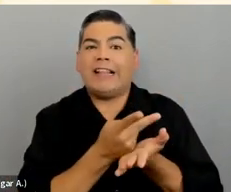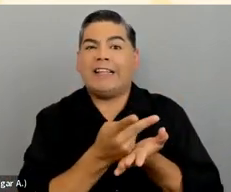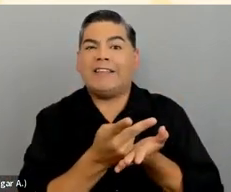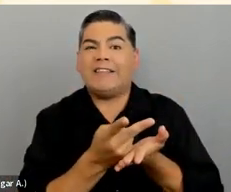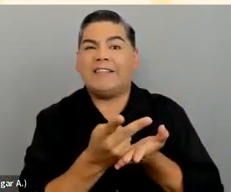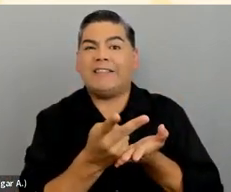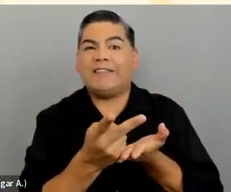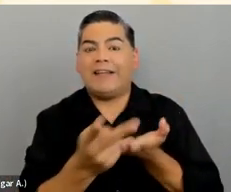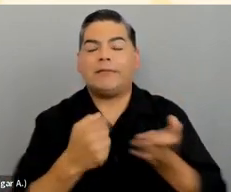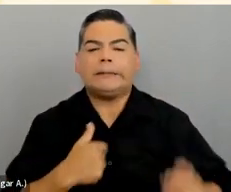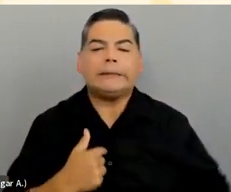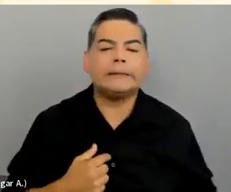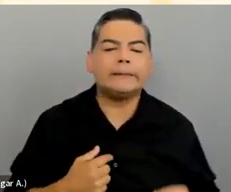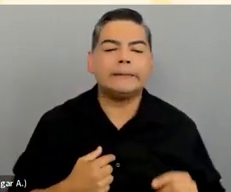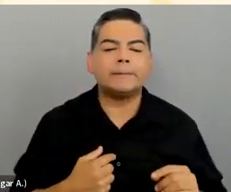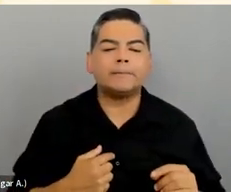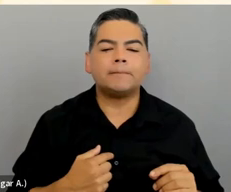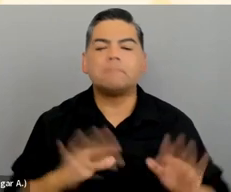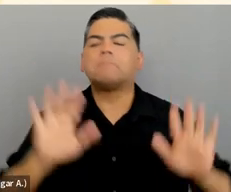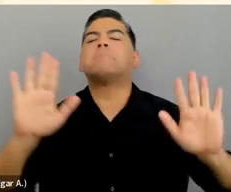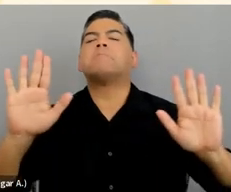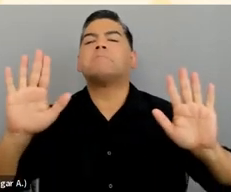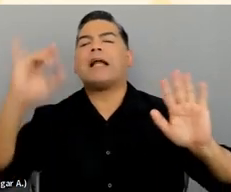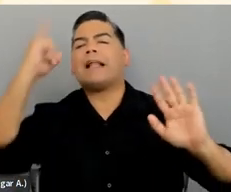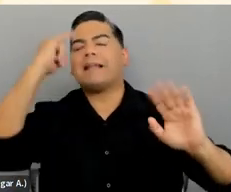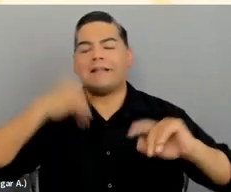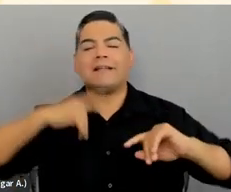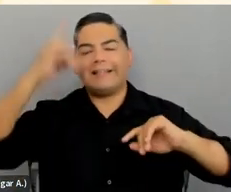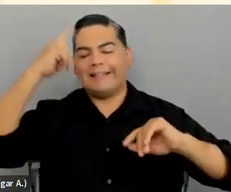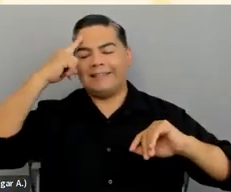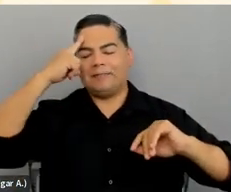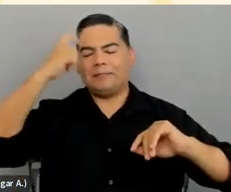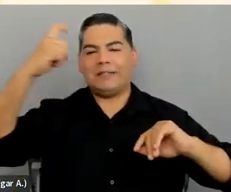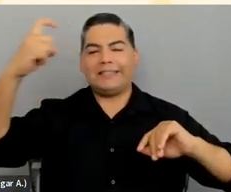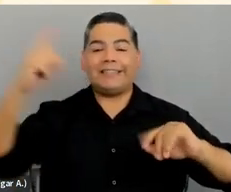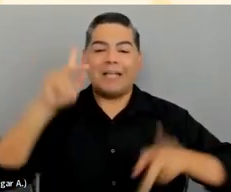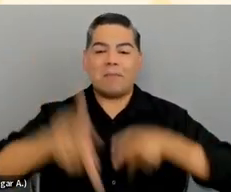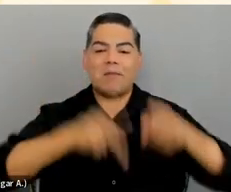So let's imagine that people have answered .